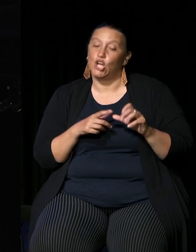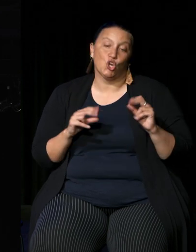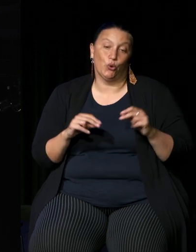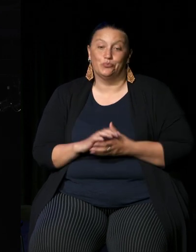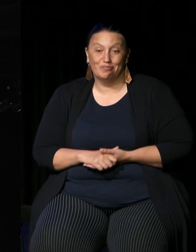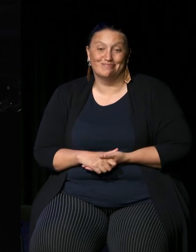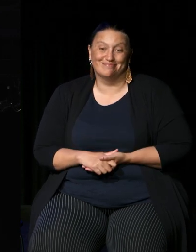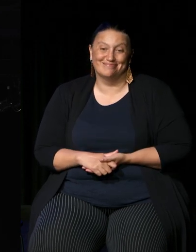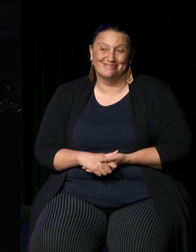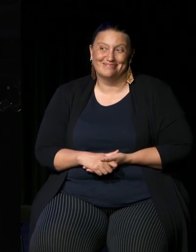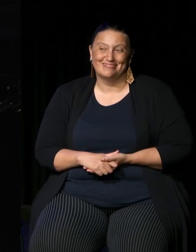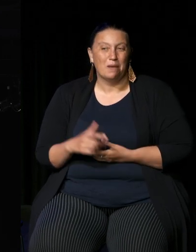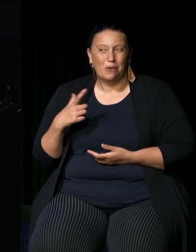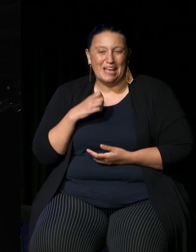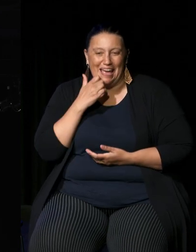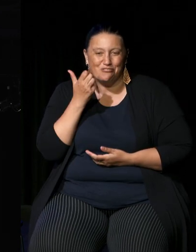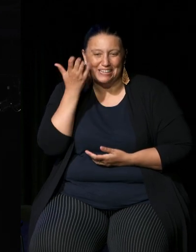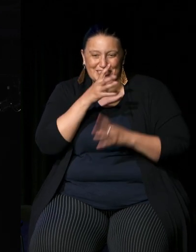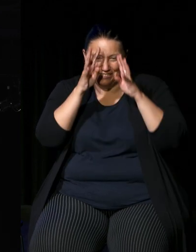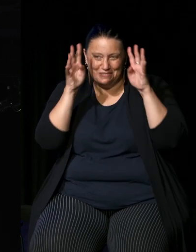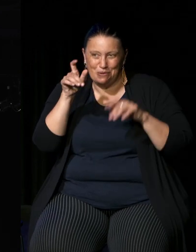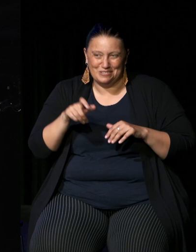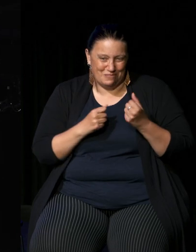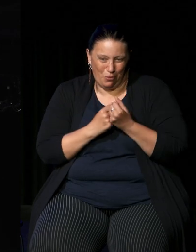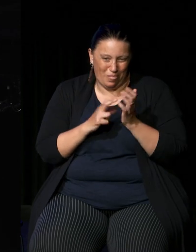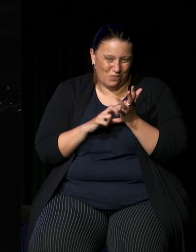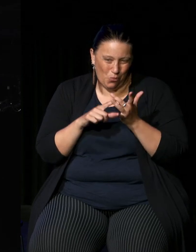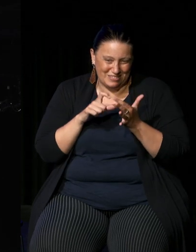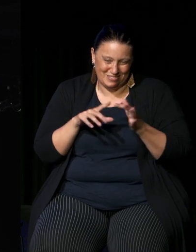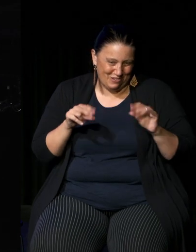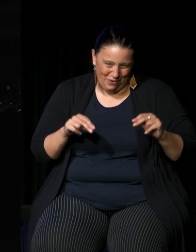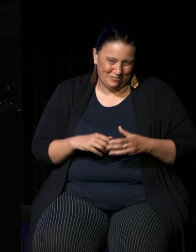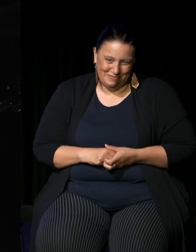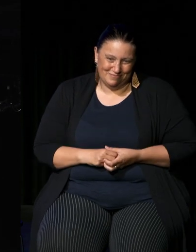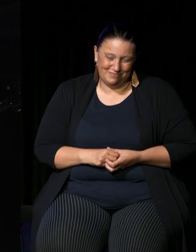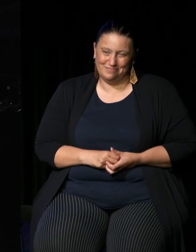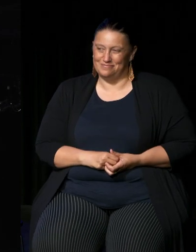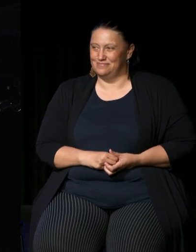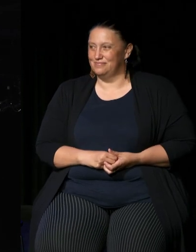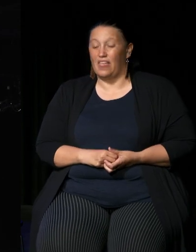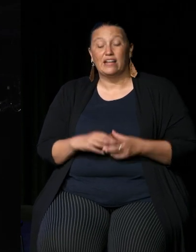um because not every indigenous person supports the voice right um uh and that's no surprising